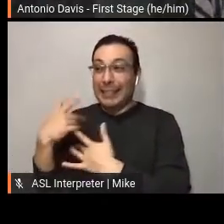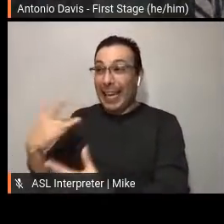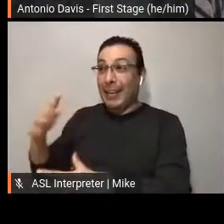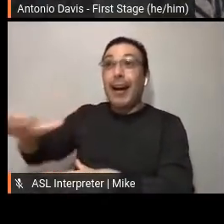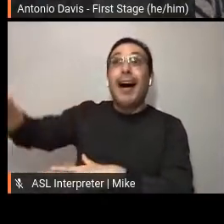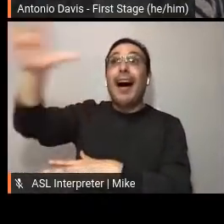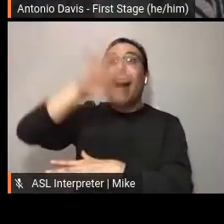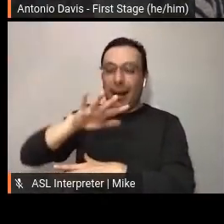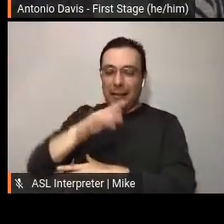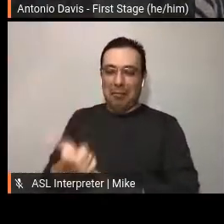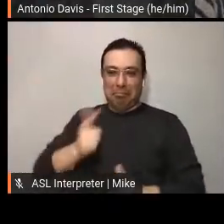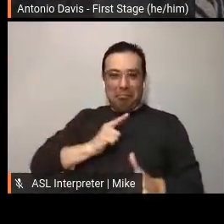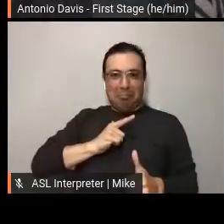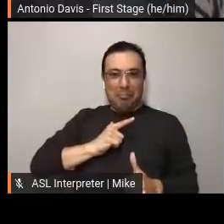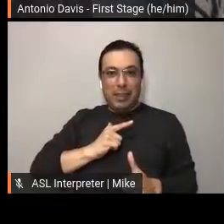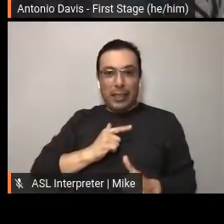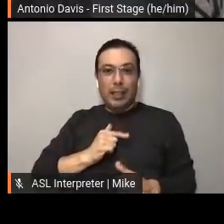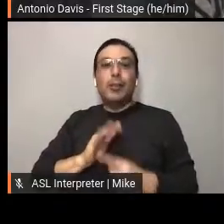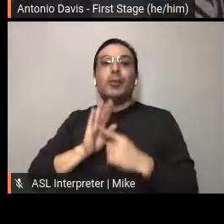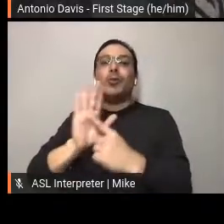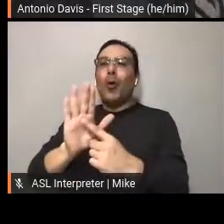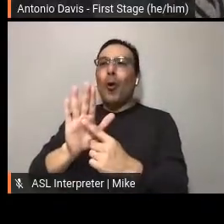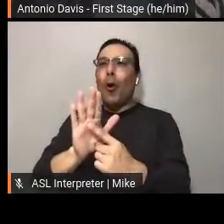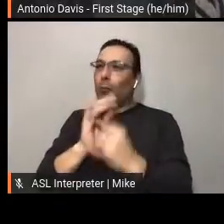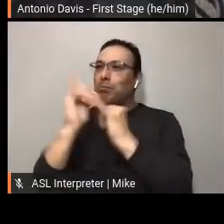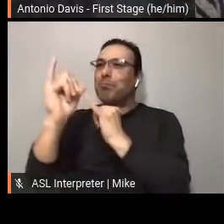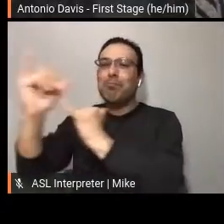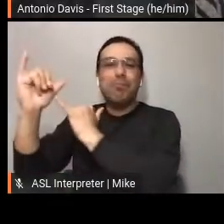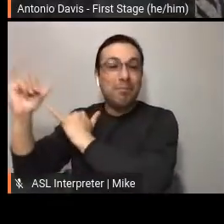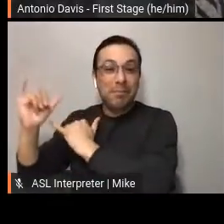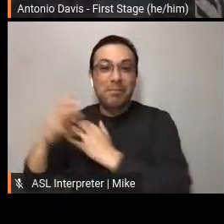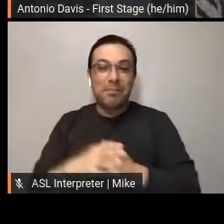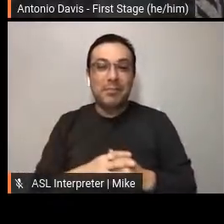humanize our brand. To date, our most popular "I Remember" post